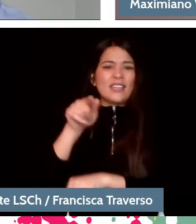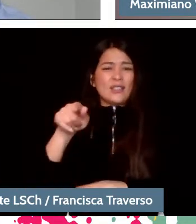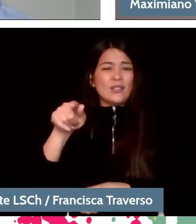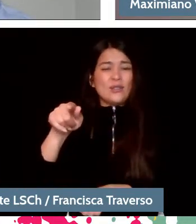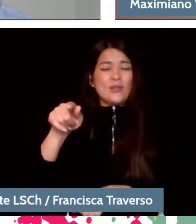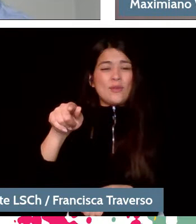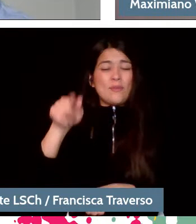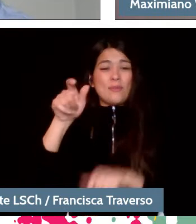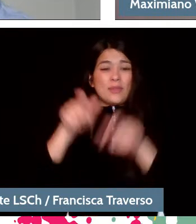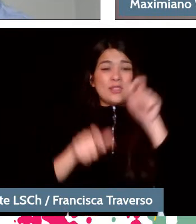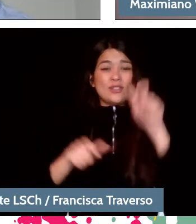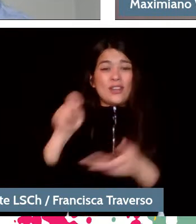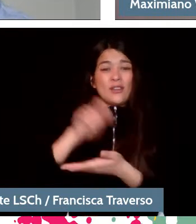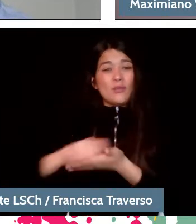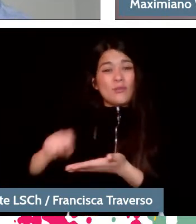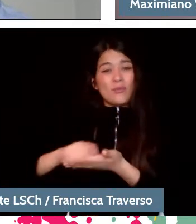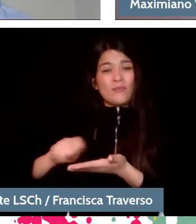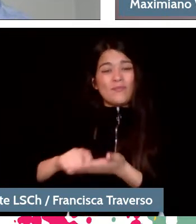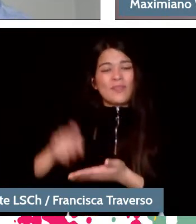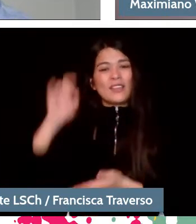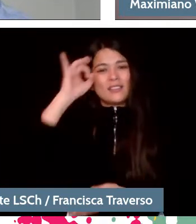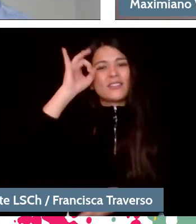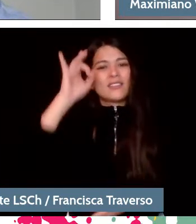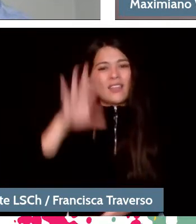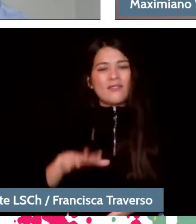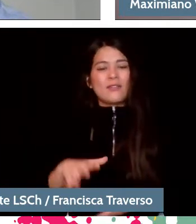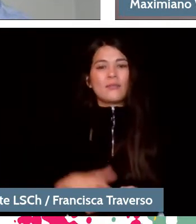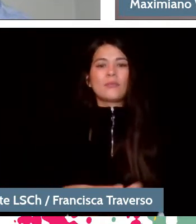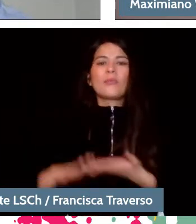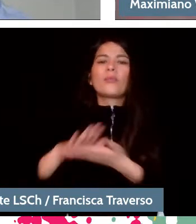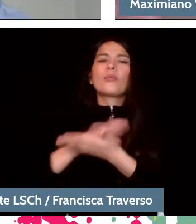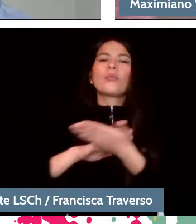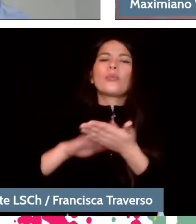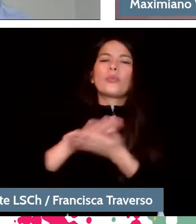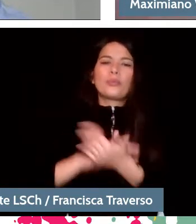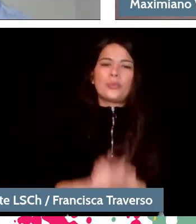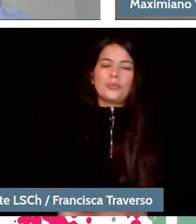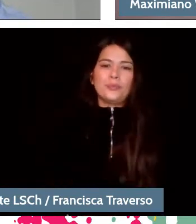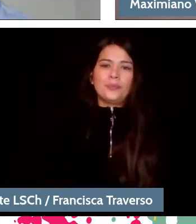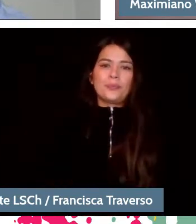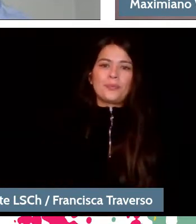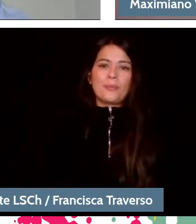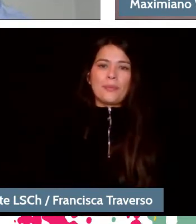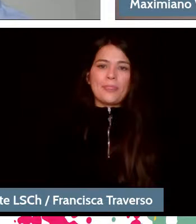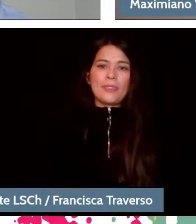How to incorporate it is something... For example, I'm going to talk about Miguel Farias.